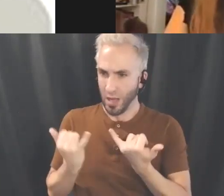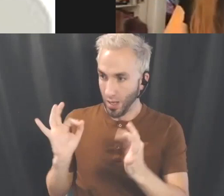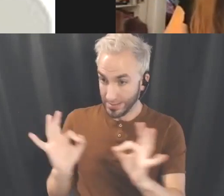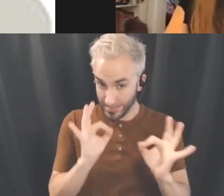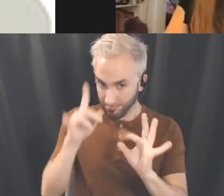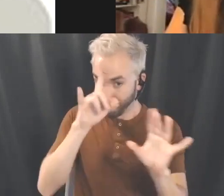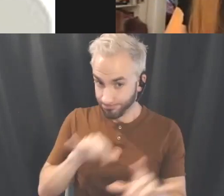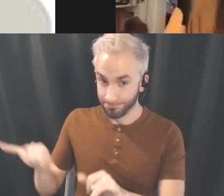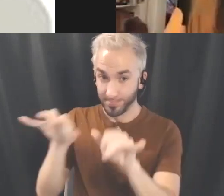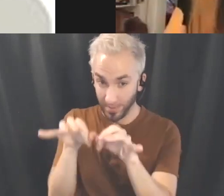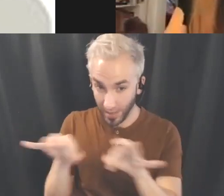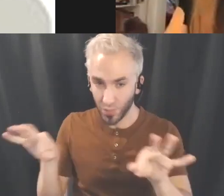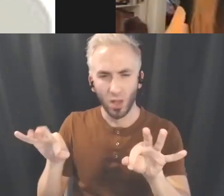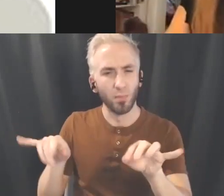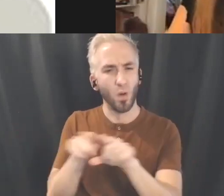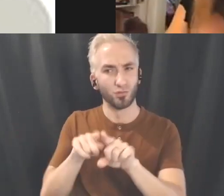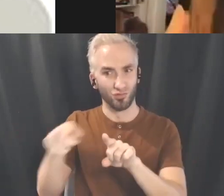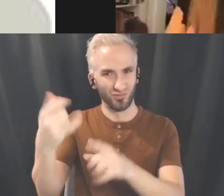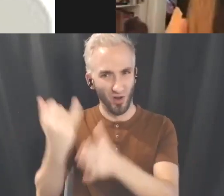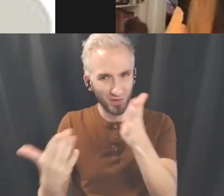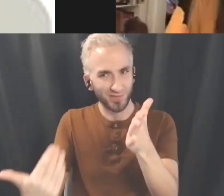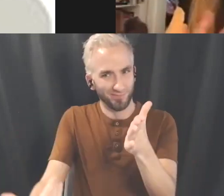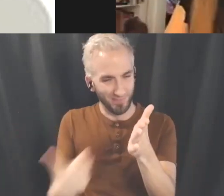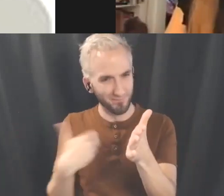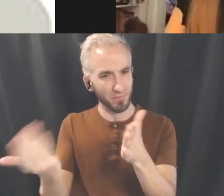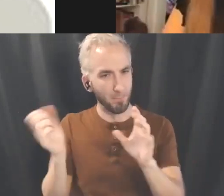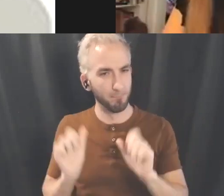also have that capacity. So we're doing so with these workshops